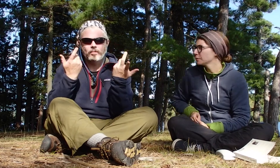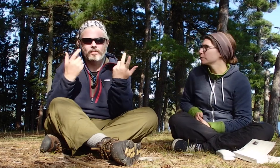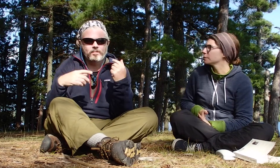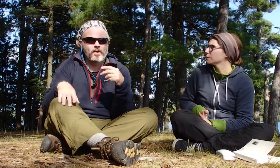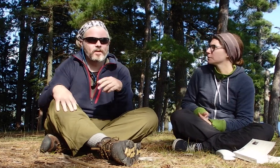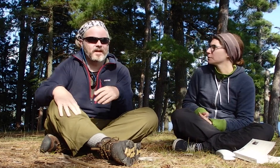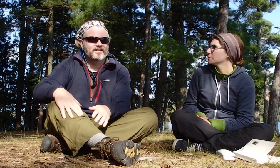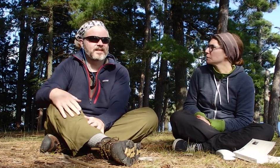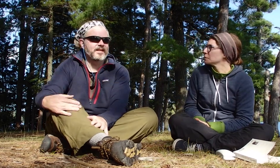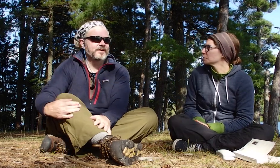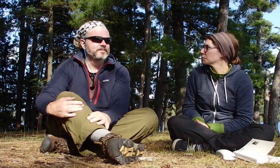up basically.